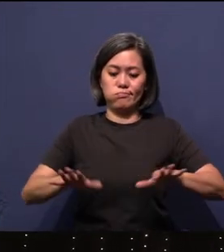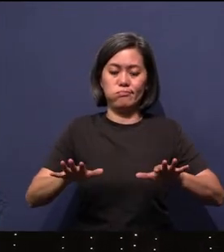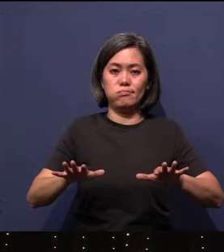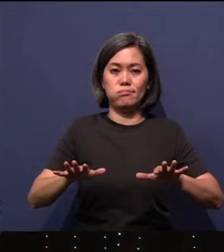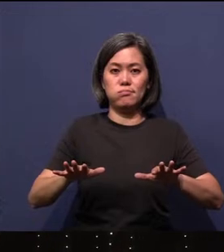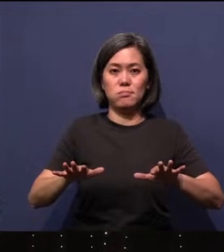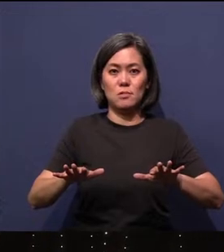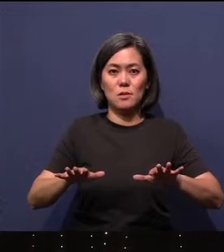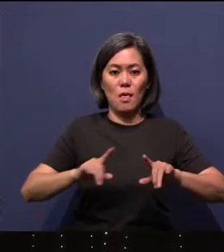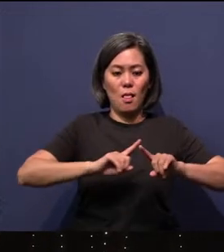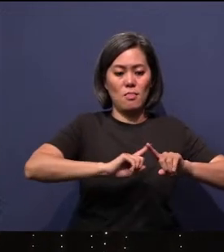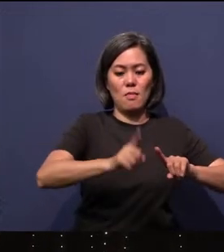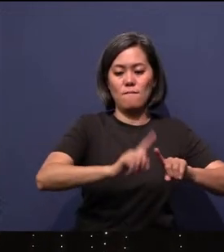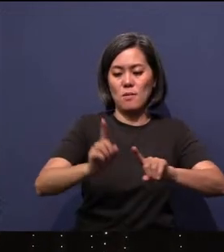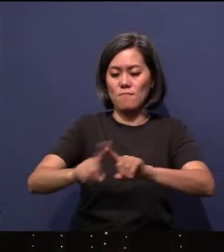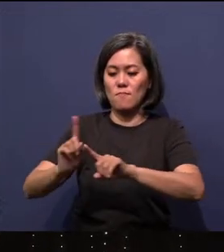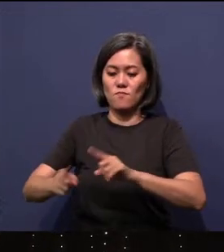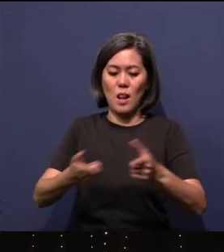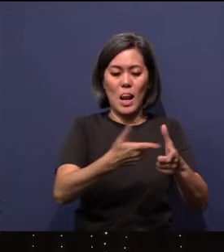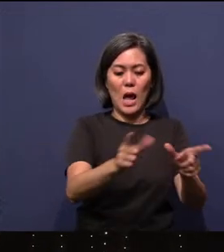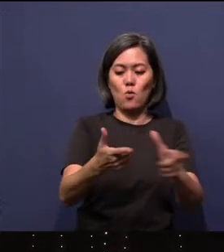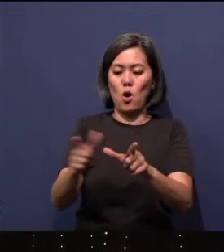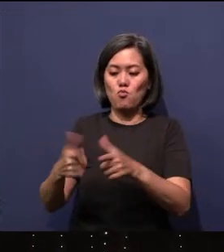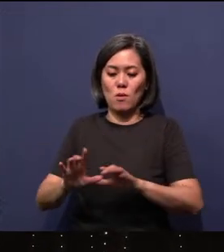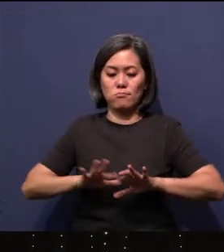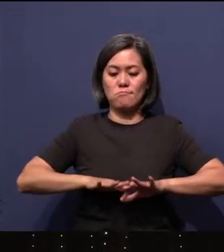into many, many languages so you will be confused.